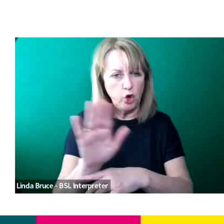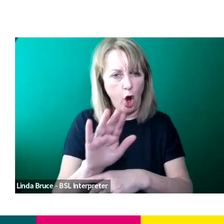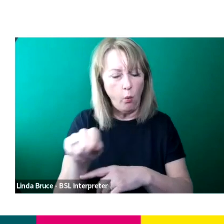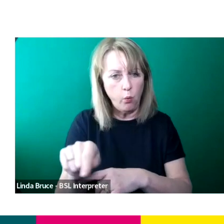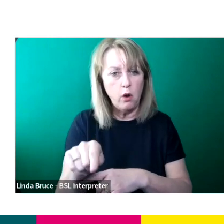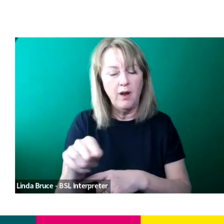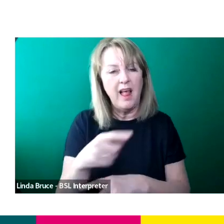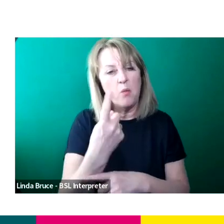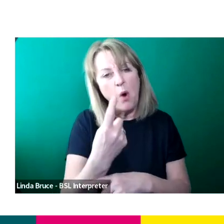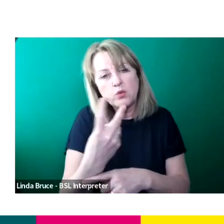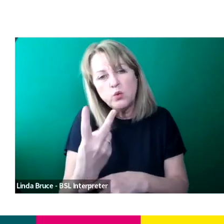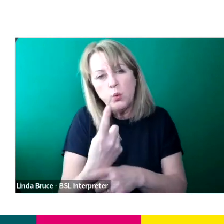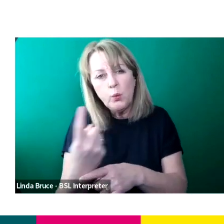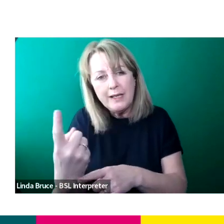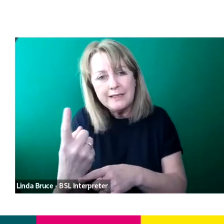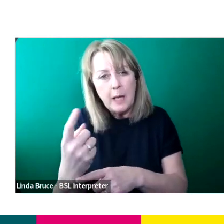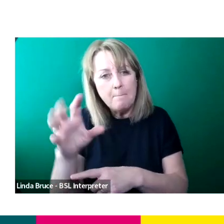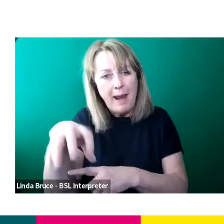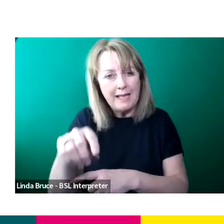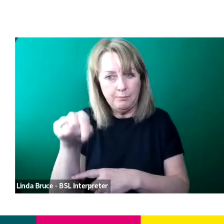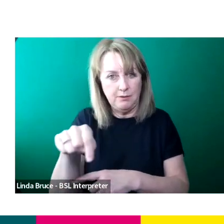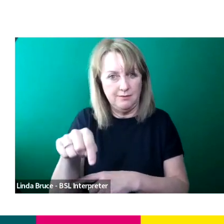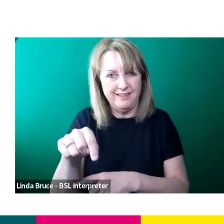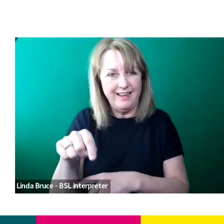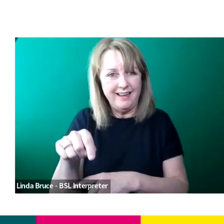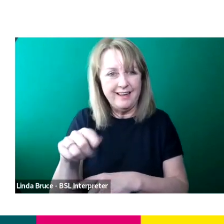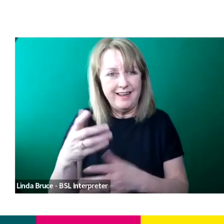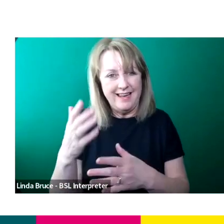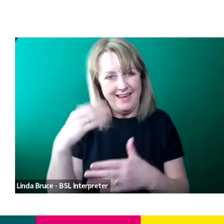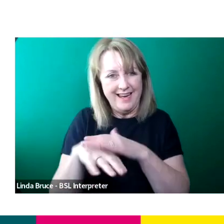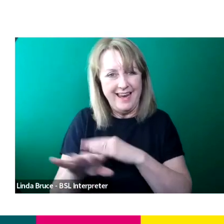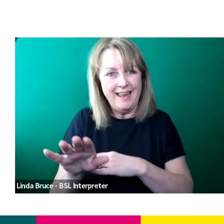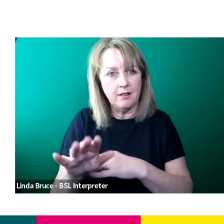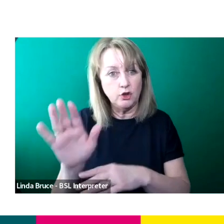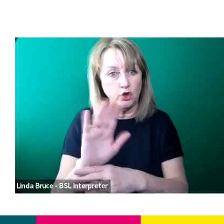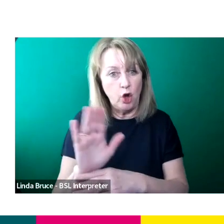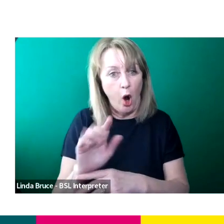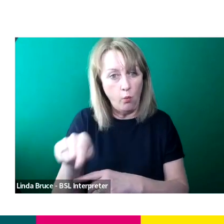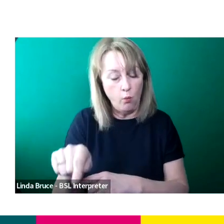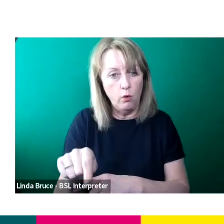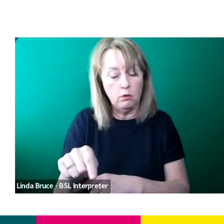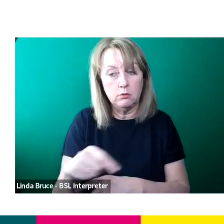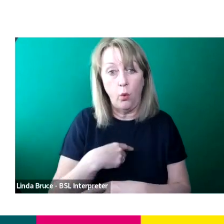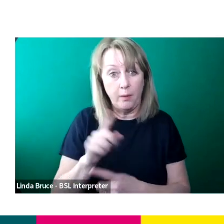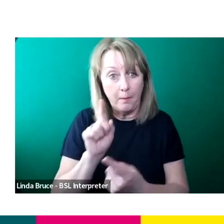across the shows, which is really exciting. So if people are lucky enough to get that, they get to go meet the teams, maybe go to